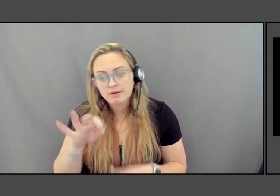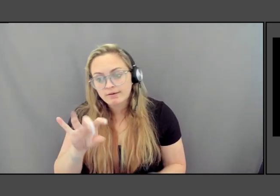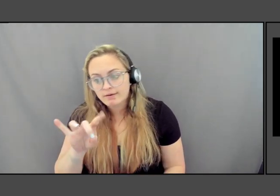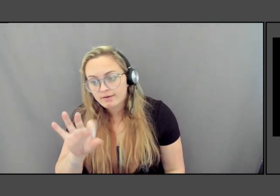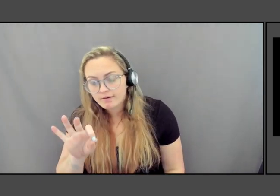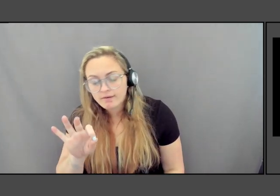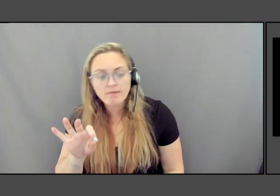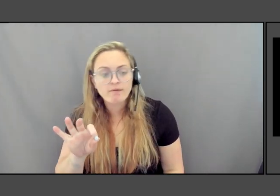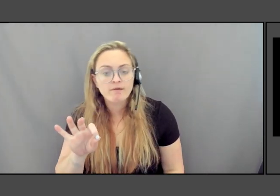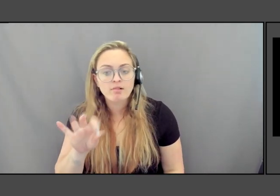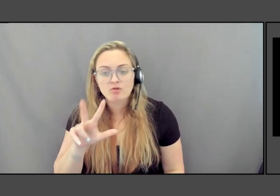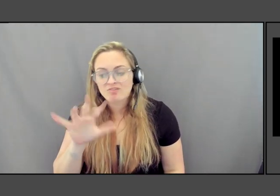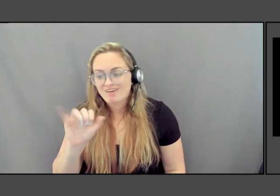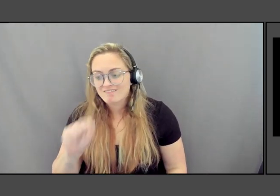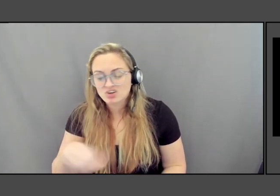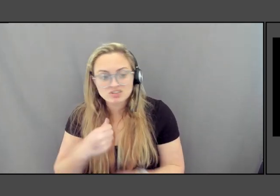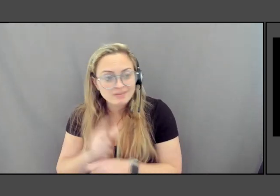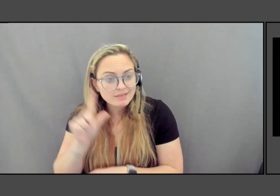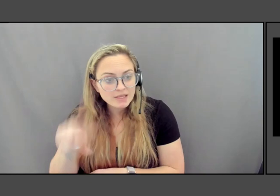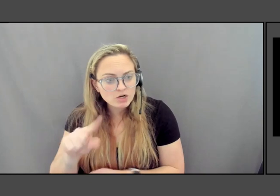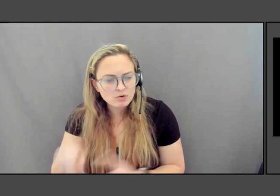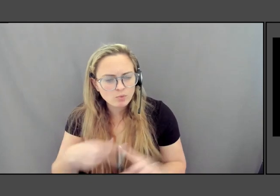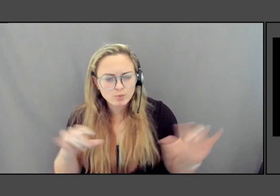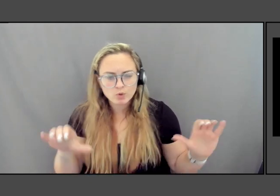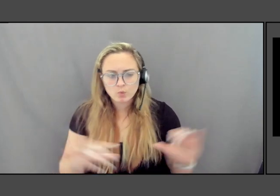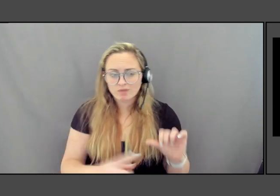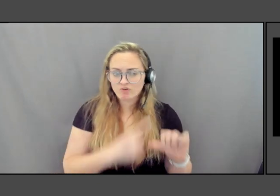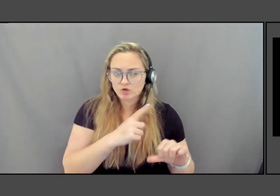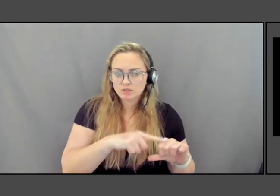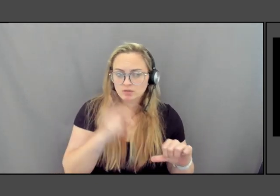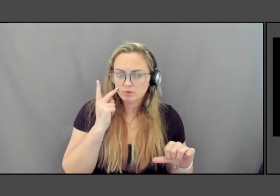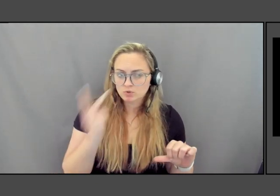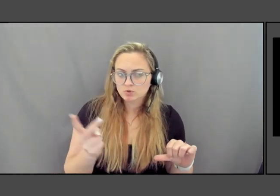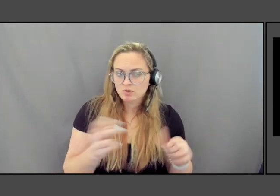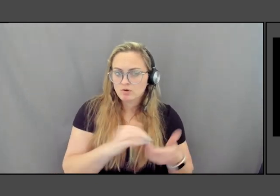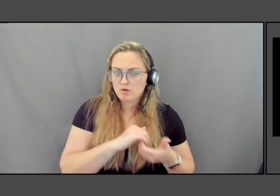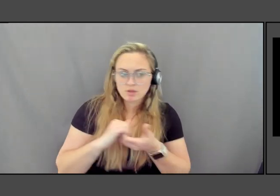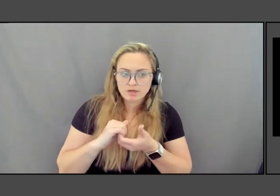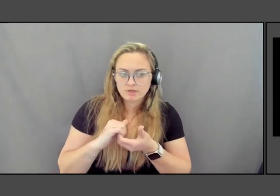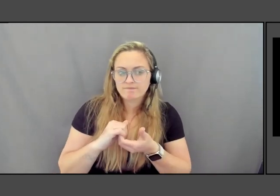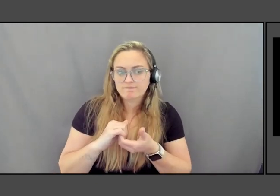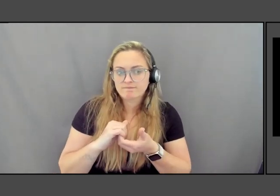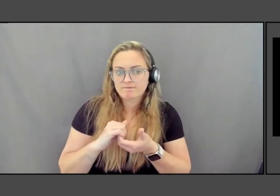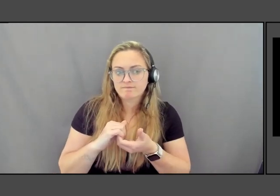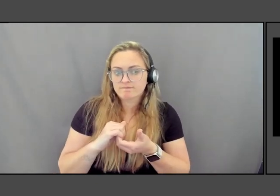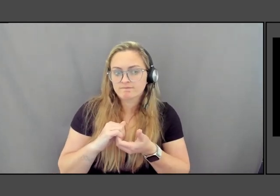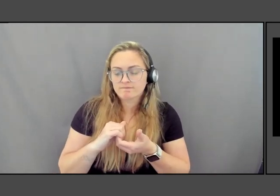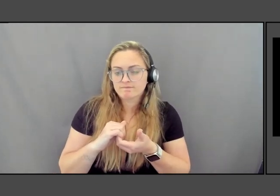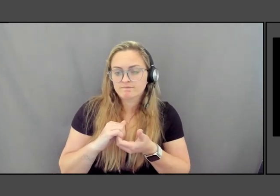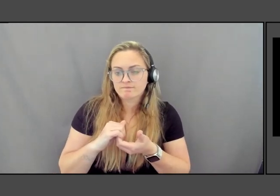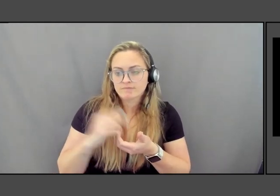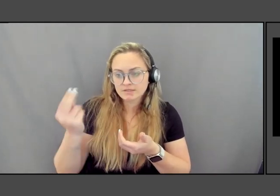And when we were doing it was the first time you saw a collective history. And I this memorial,